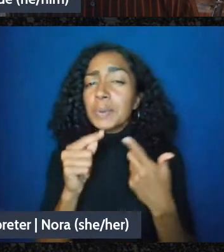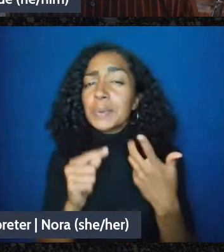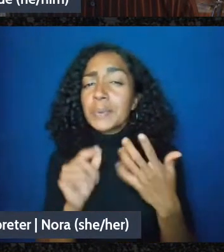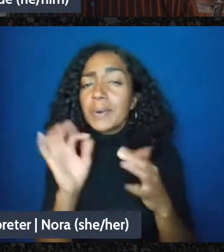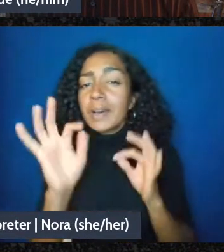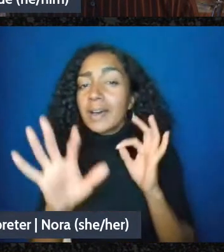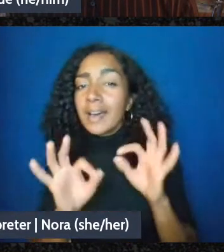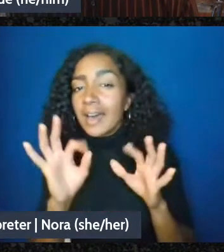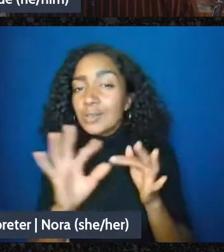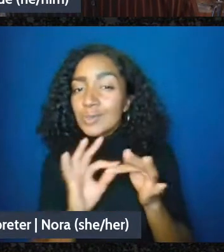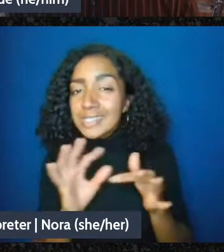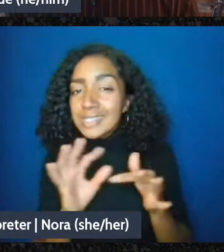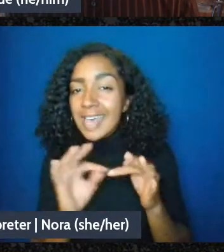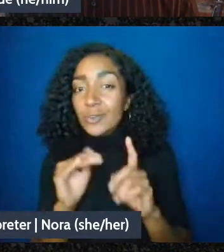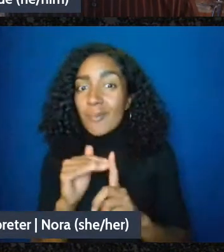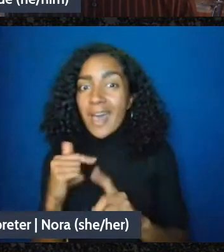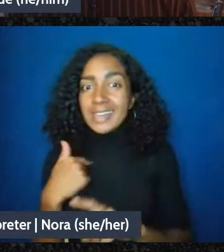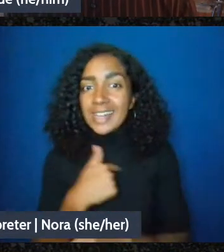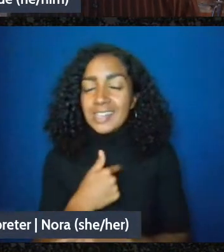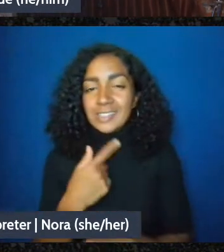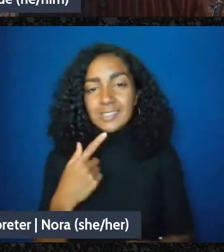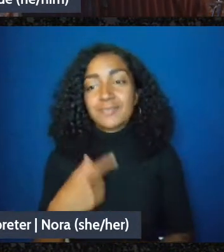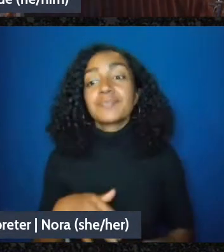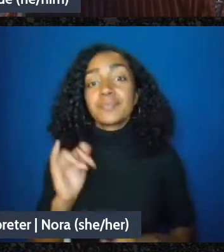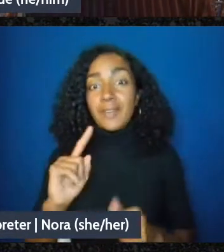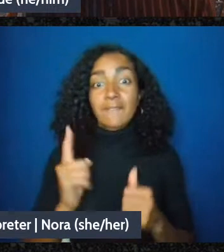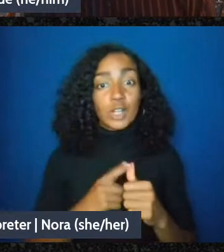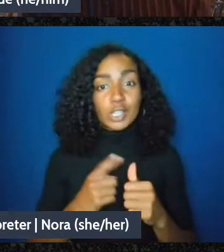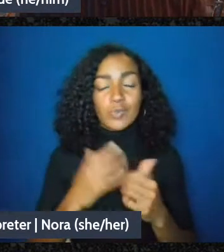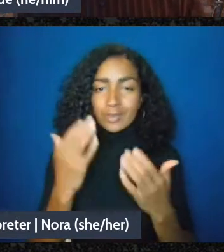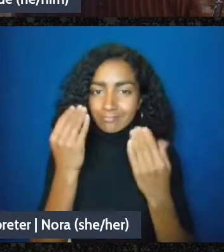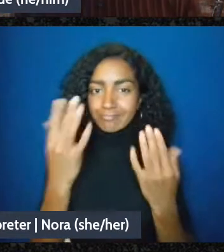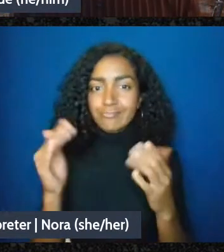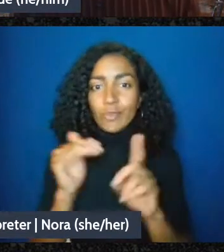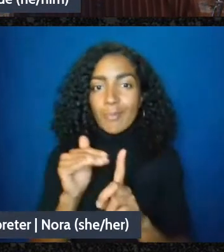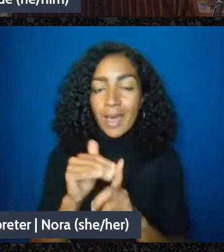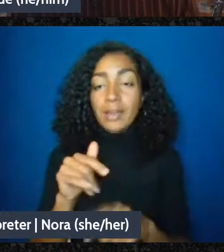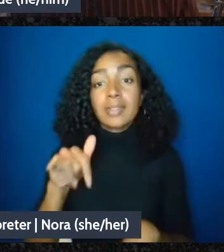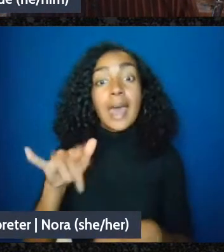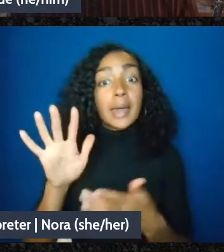at the end. So one is I just want to remind people of that handout that Mike and I made